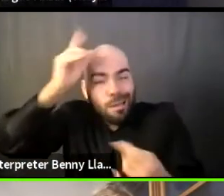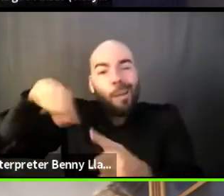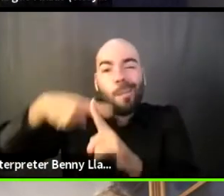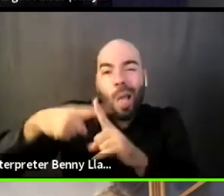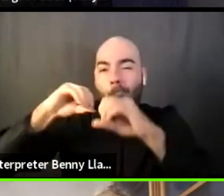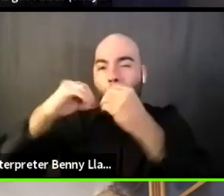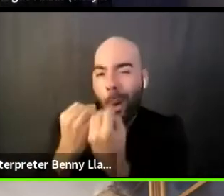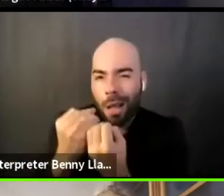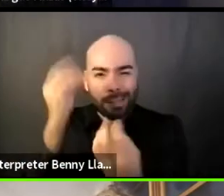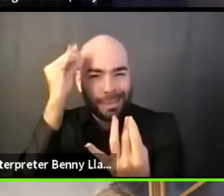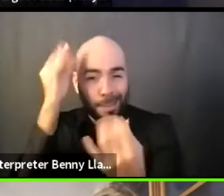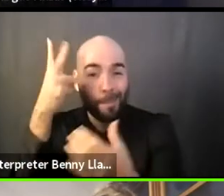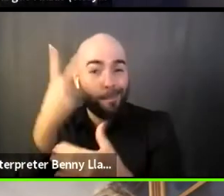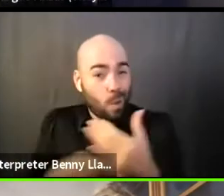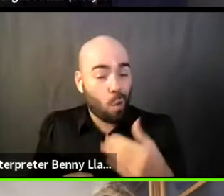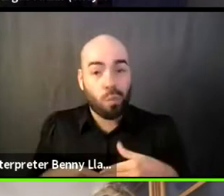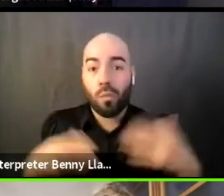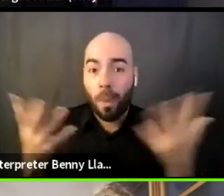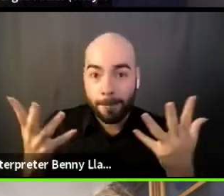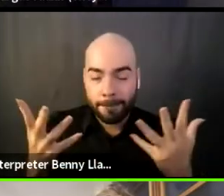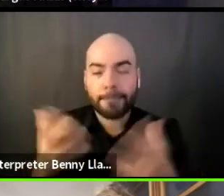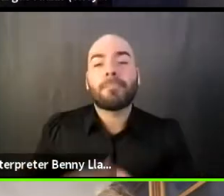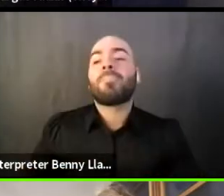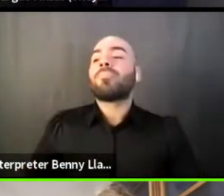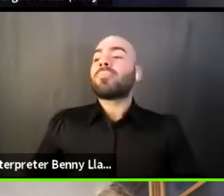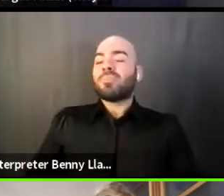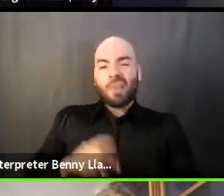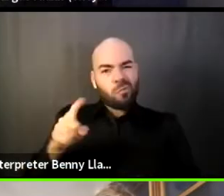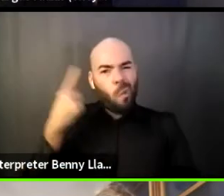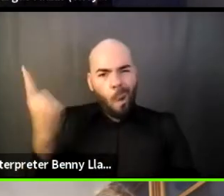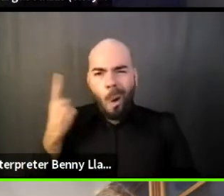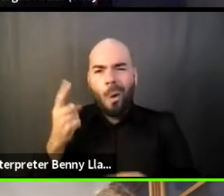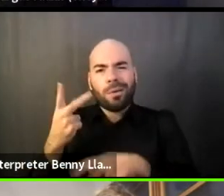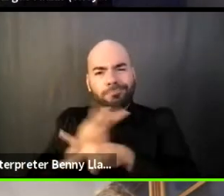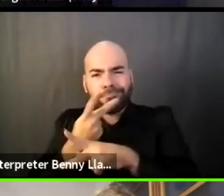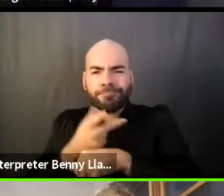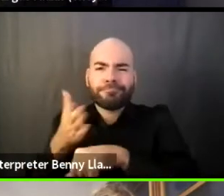and continue to be worked on is this idea of a gatekeeper